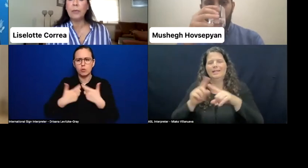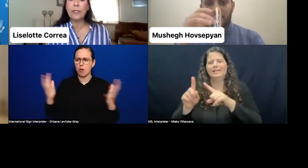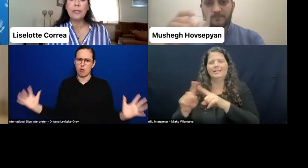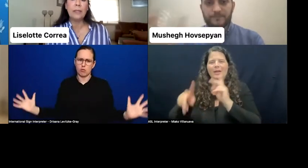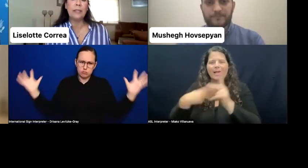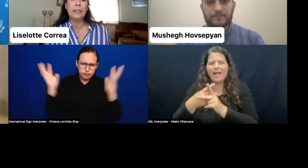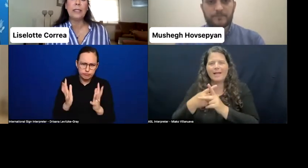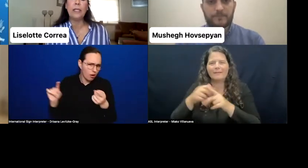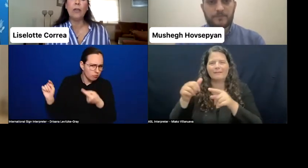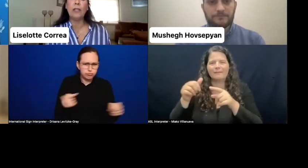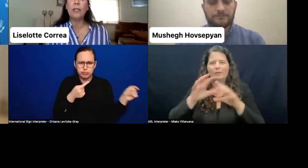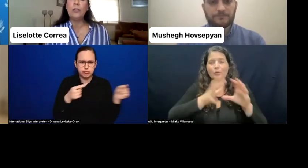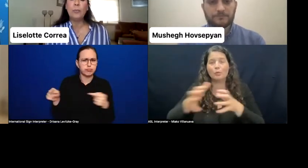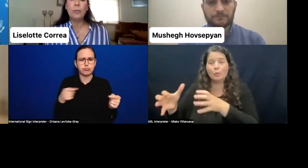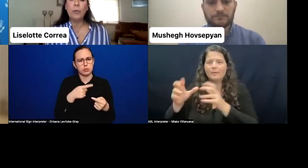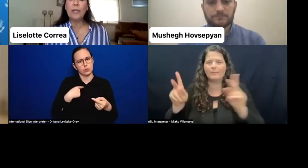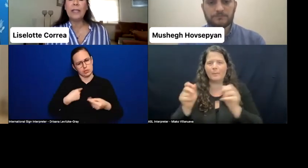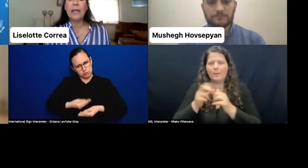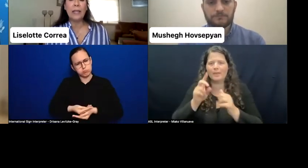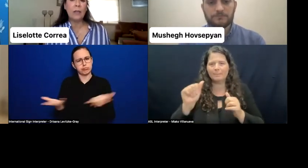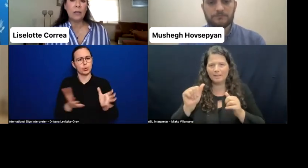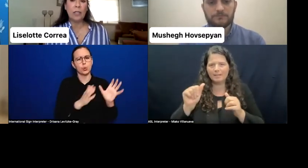with disabilities in order to promote the dialogue.